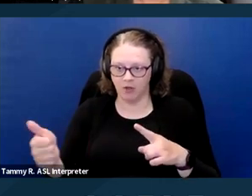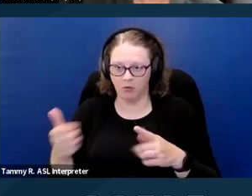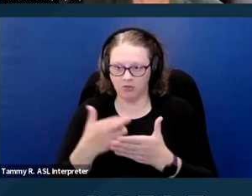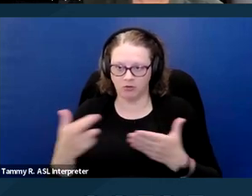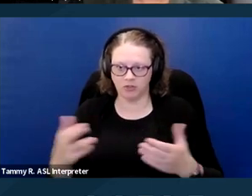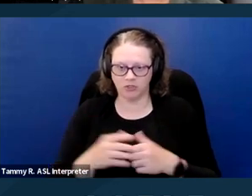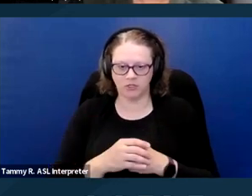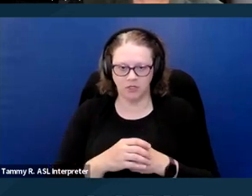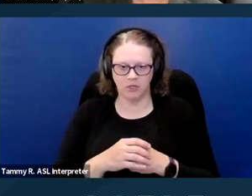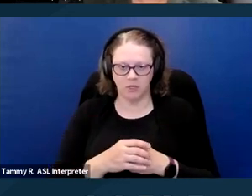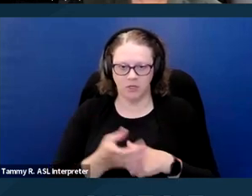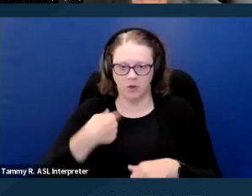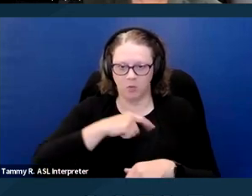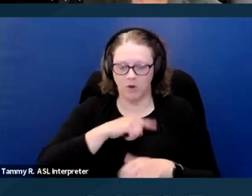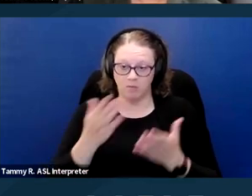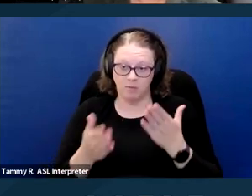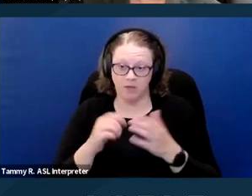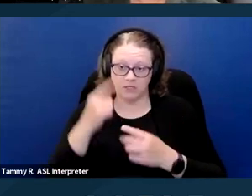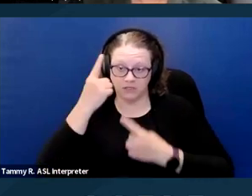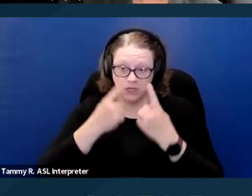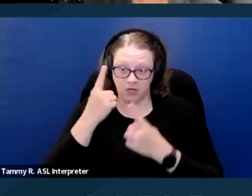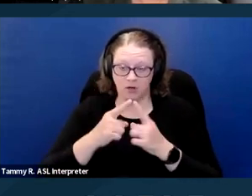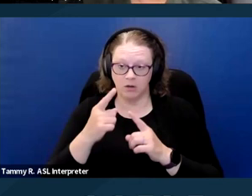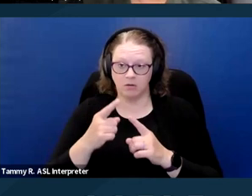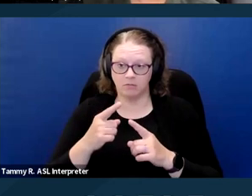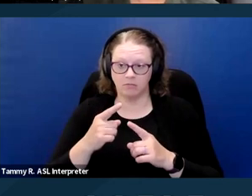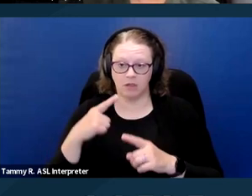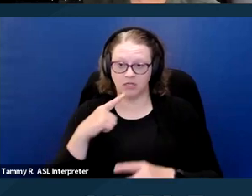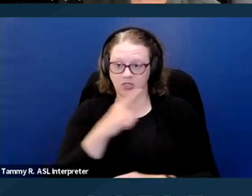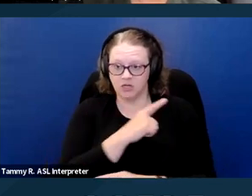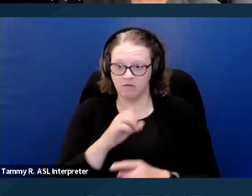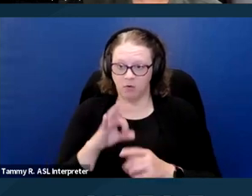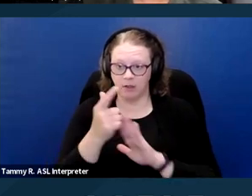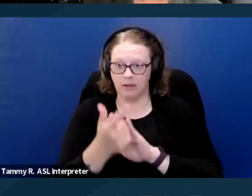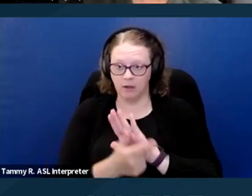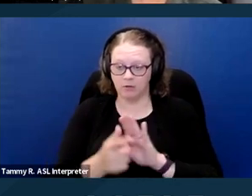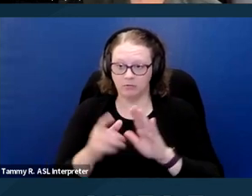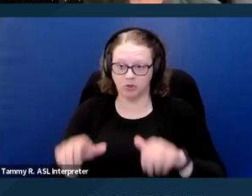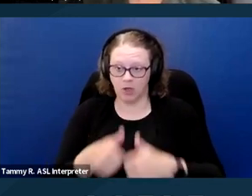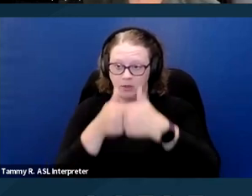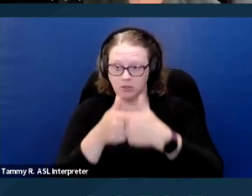We might consider a legislative or legal challenge. I know there are advocates talking about that